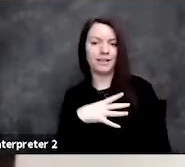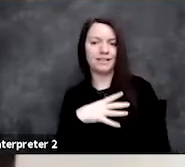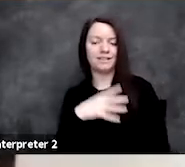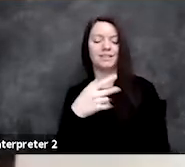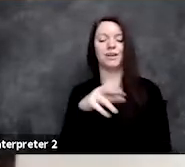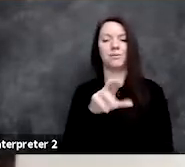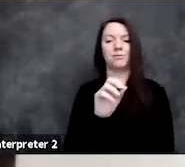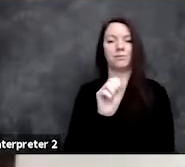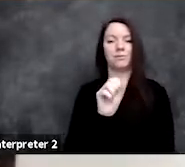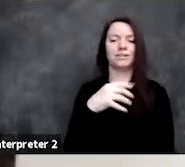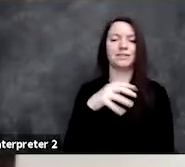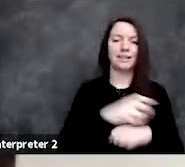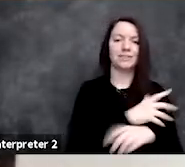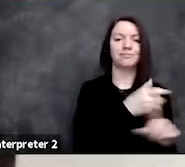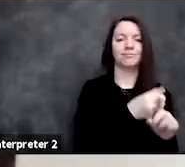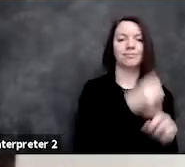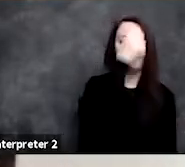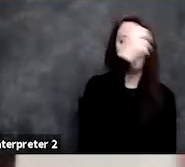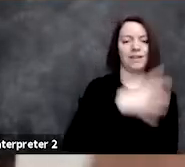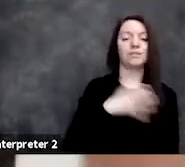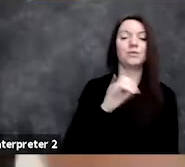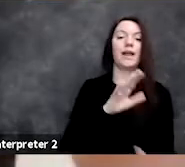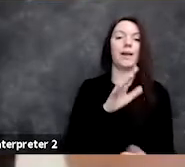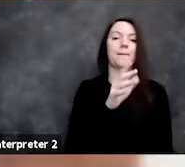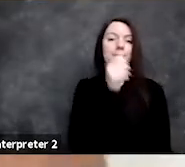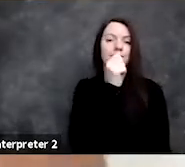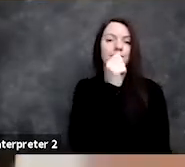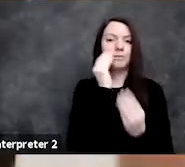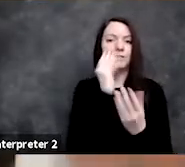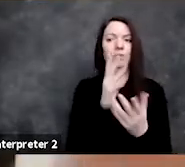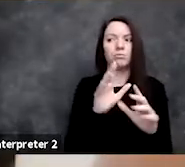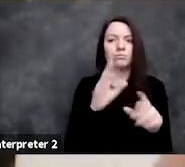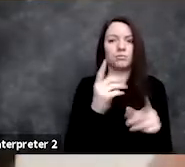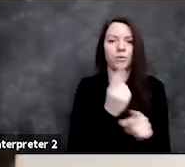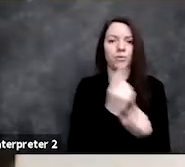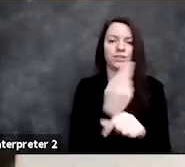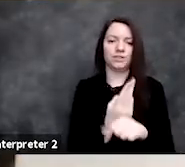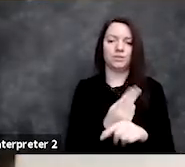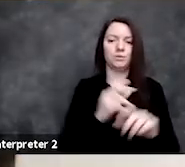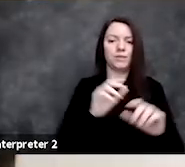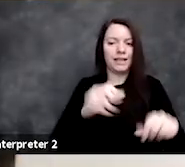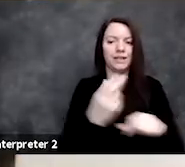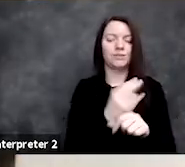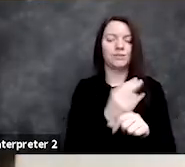and so that protected information, it's fair to use it, we should be able to use it in some ways.